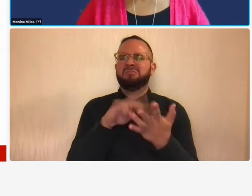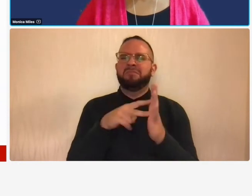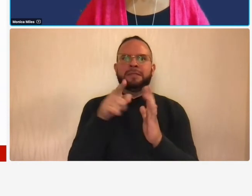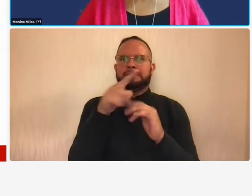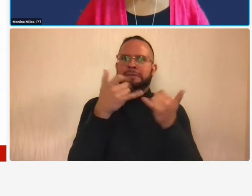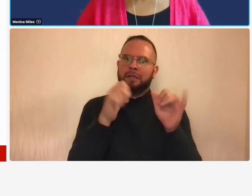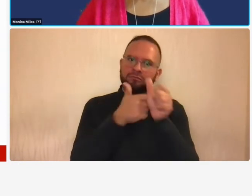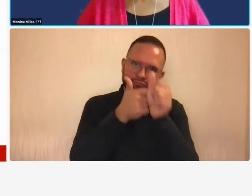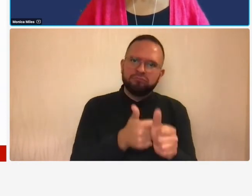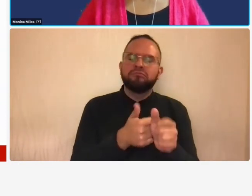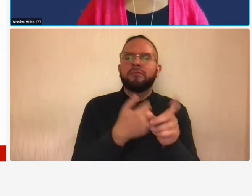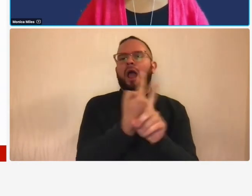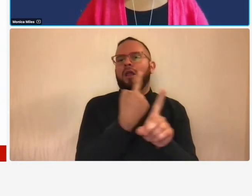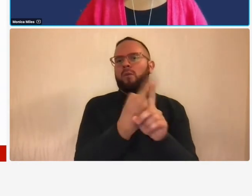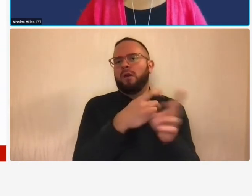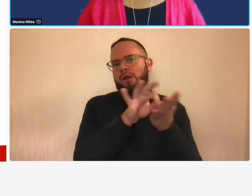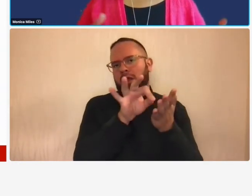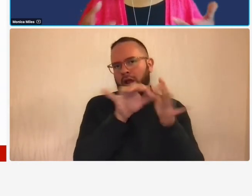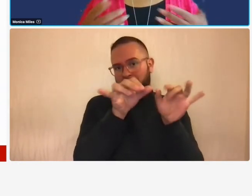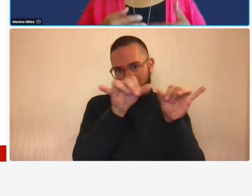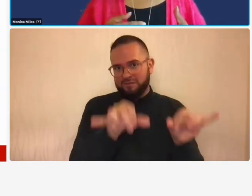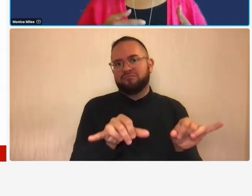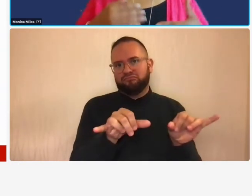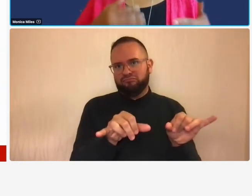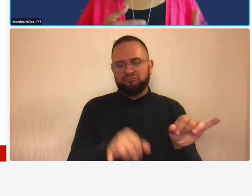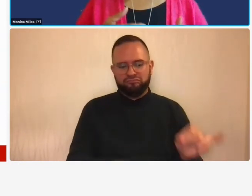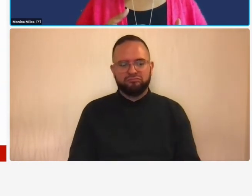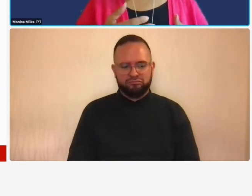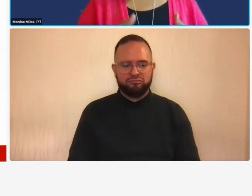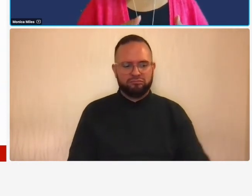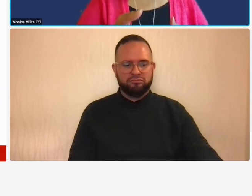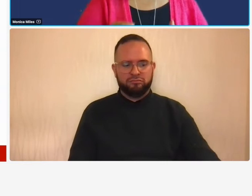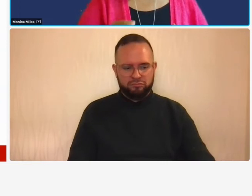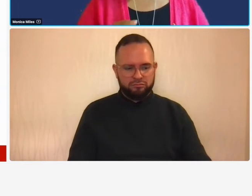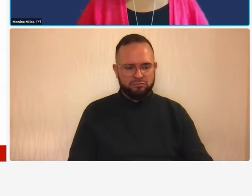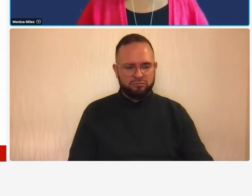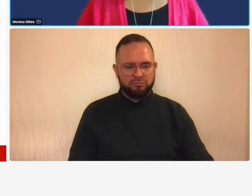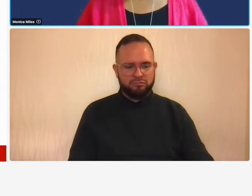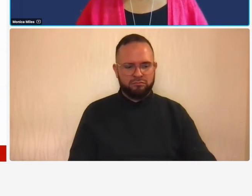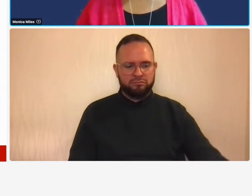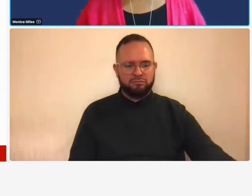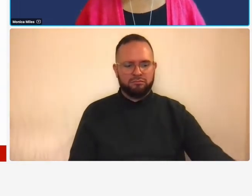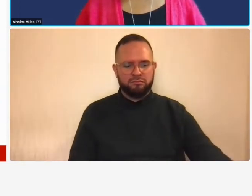or adequate accounting system if you had some kind of substitute for this written signature process